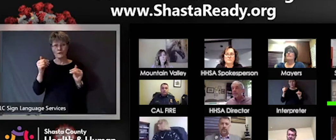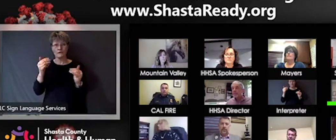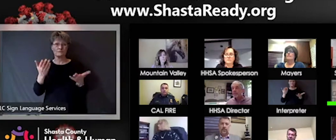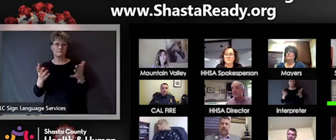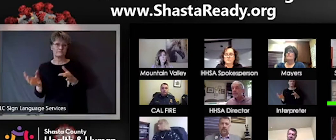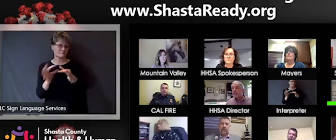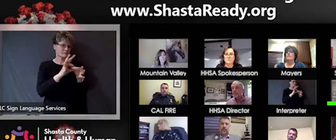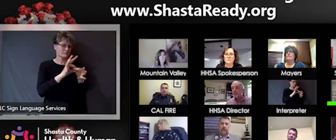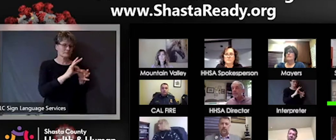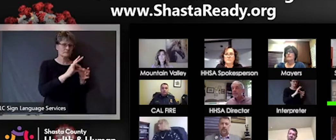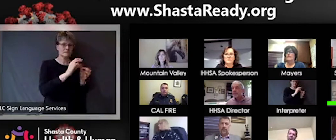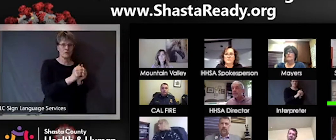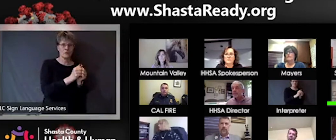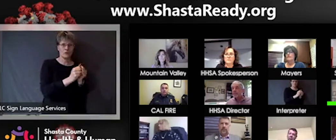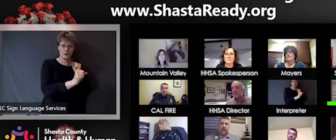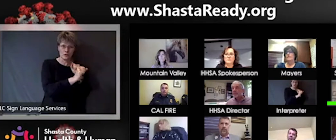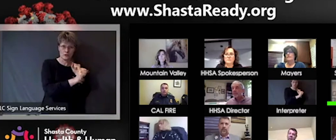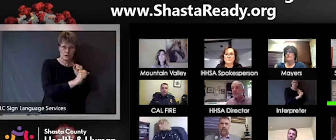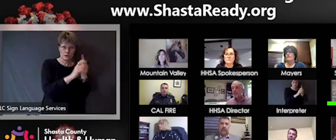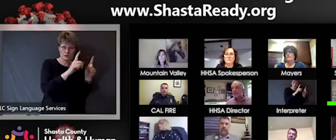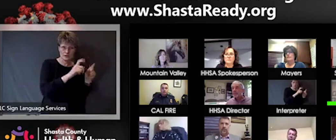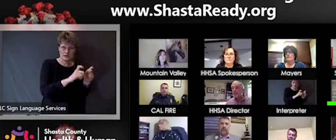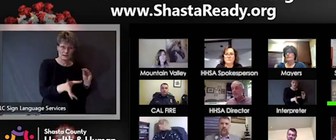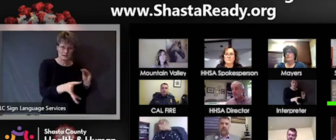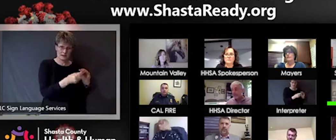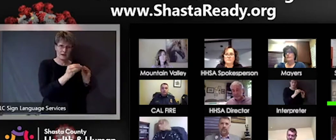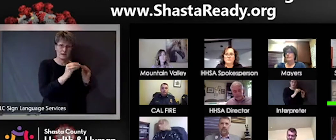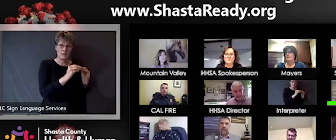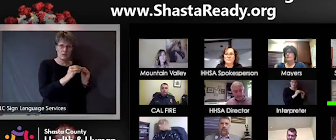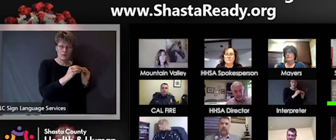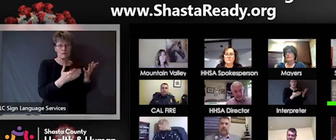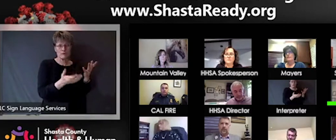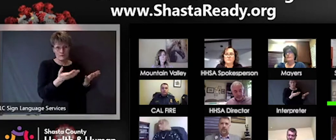there's a lot of strategizing going on right now to try and address